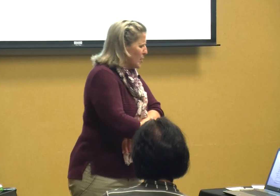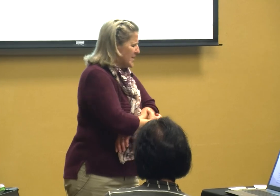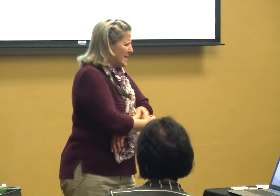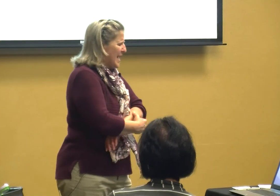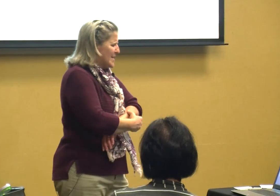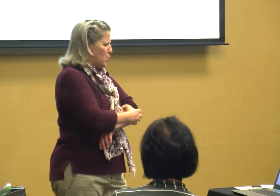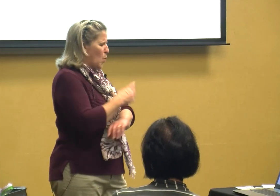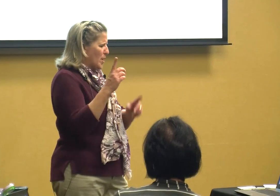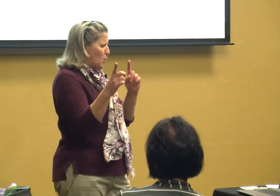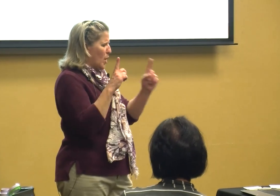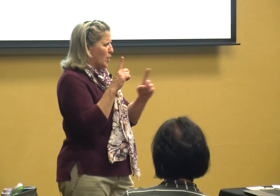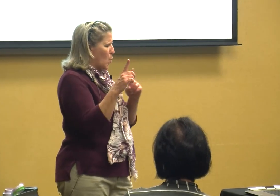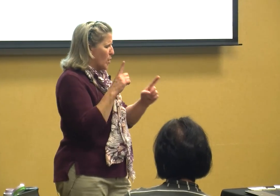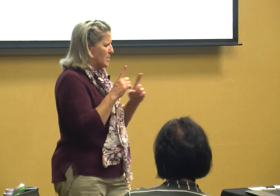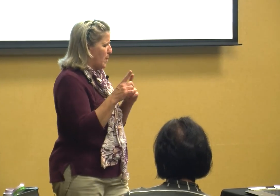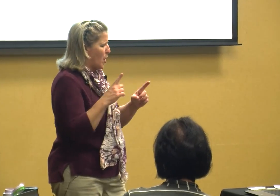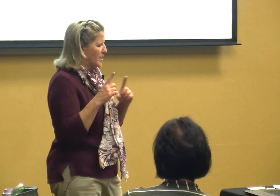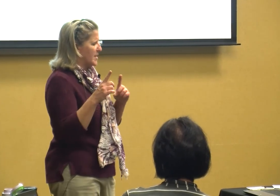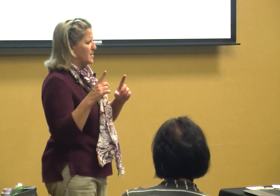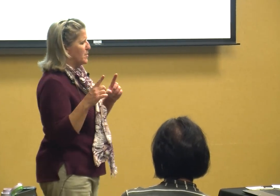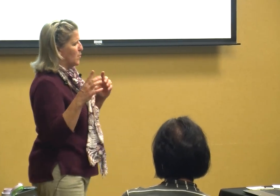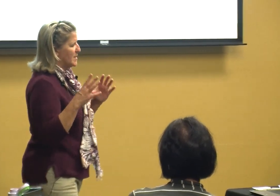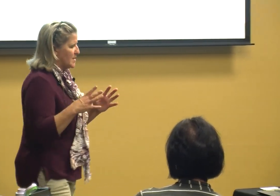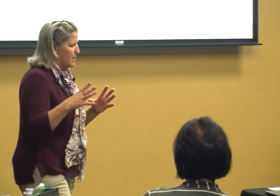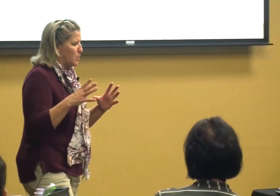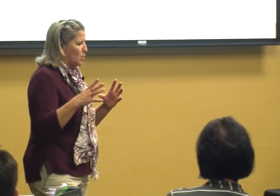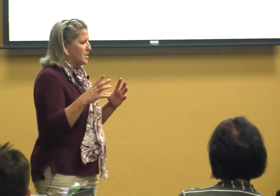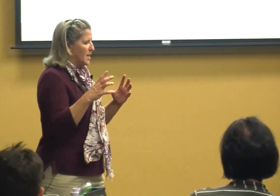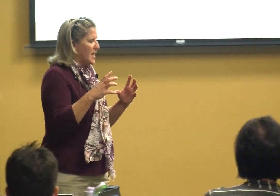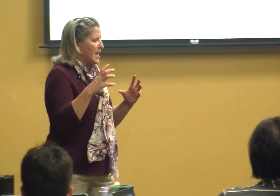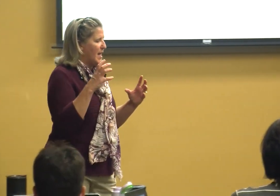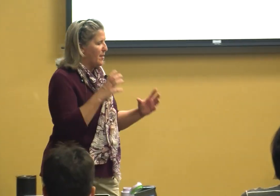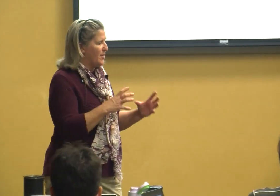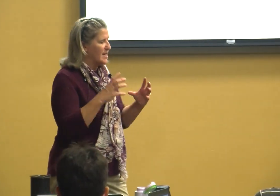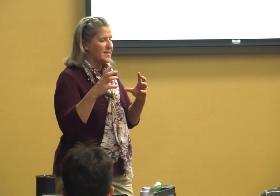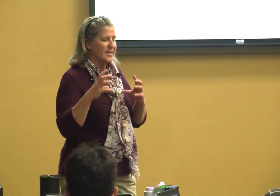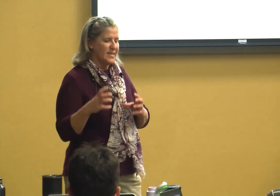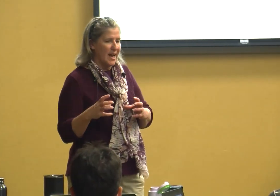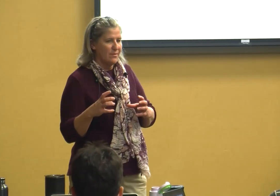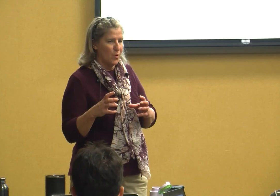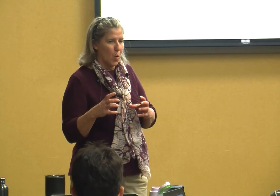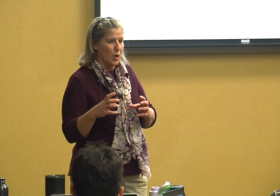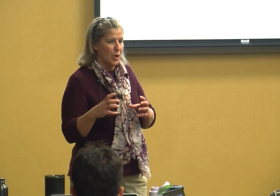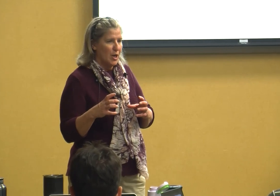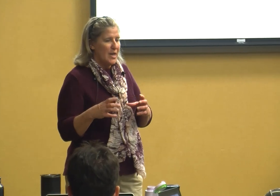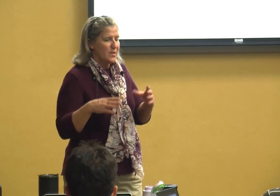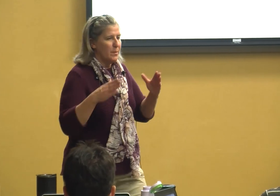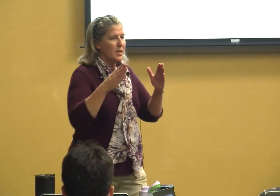going to teach one-to-one correspondence between symbols and the things they stand for so I'm going